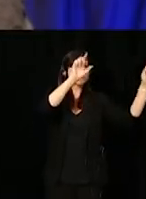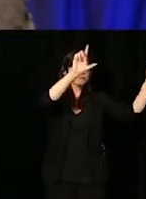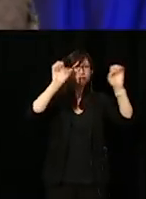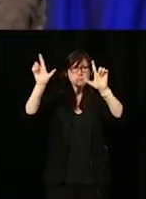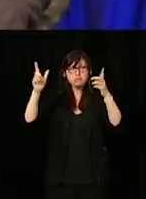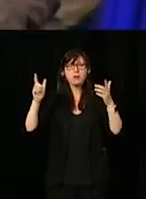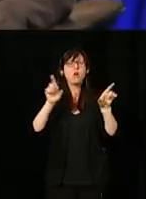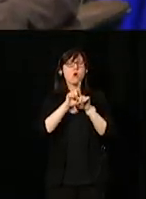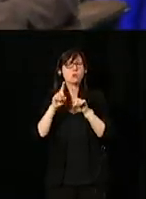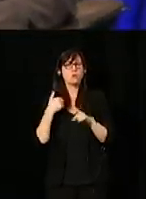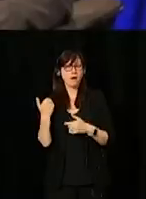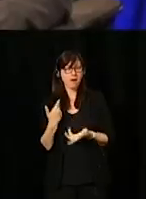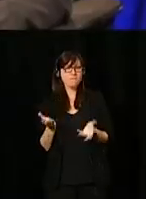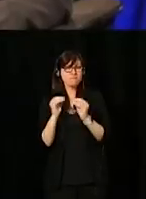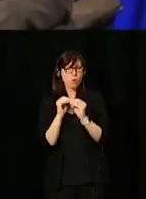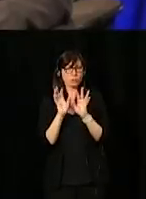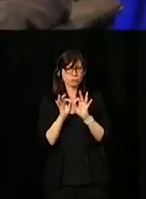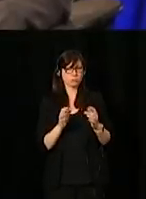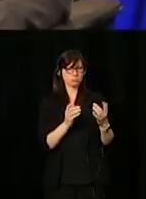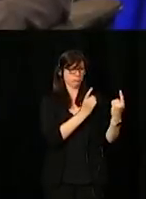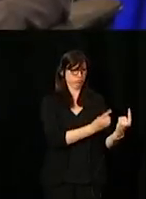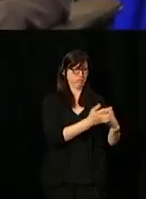we have some additional sign language interpreters available today.